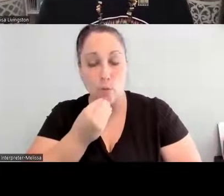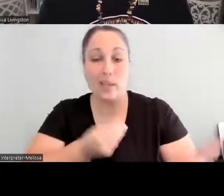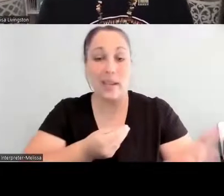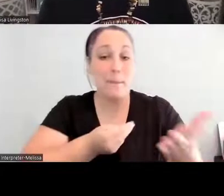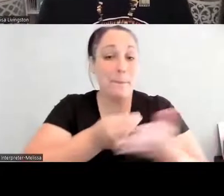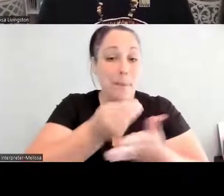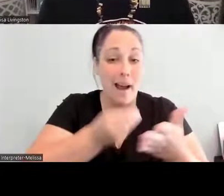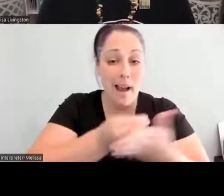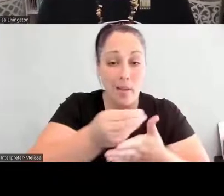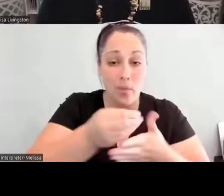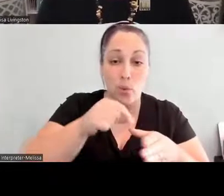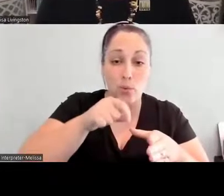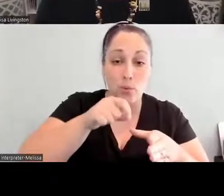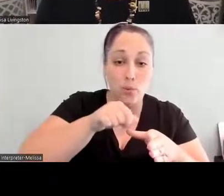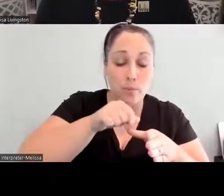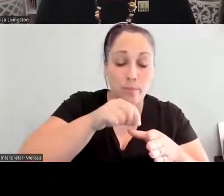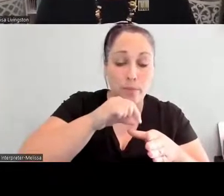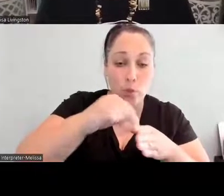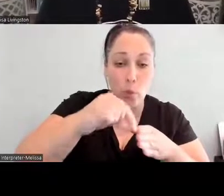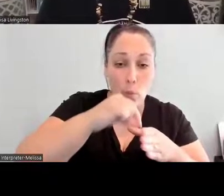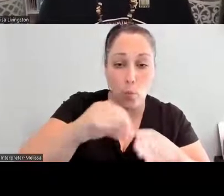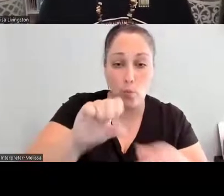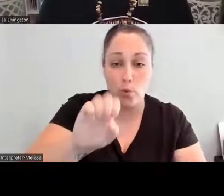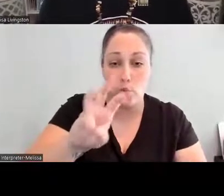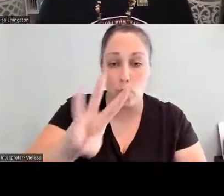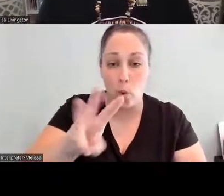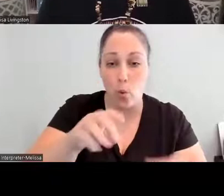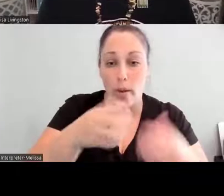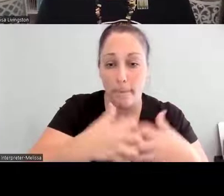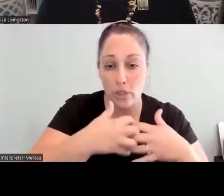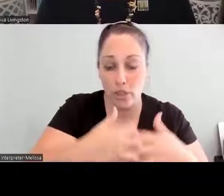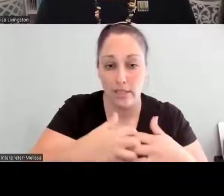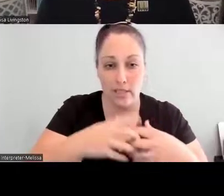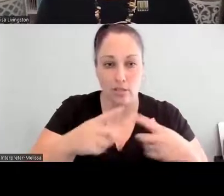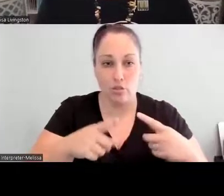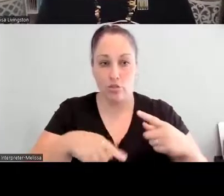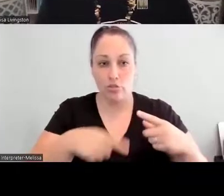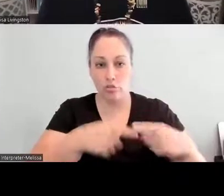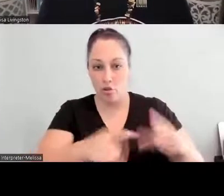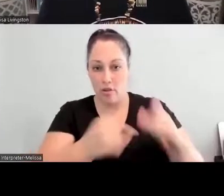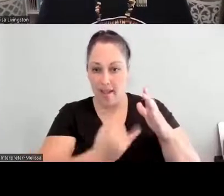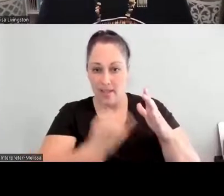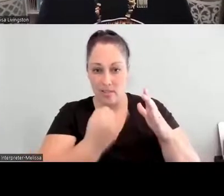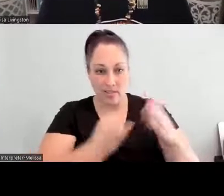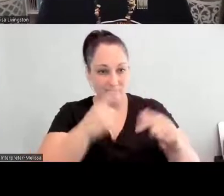you know, were at home in isolation, that they were not able to go anywhere as we had the lockdowns.